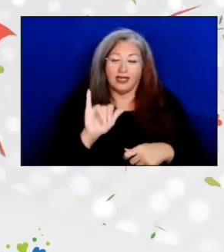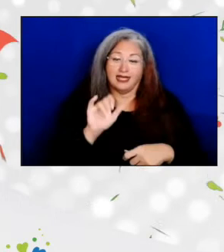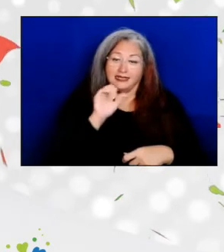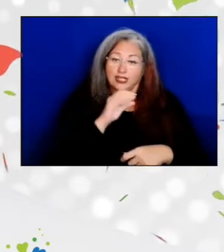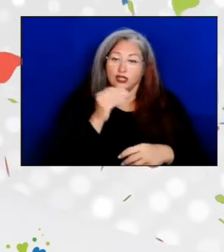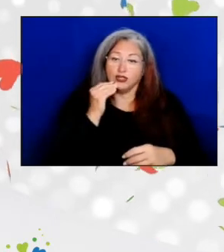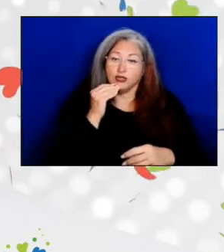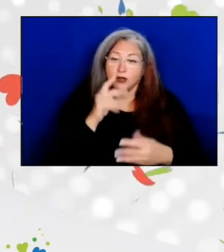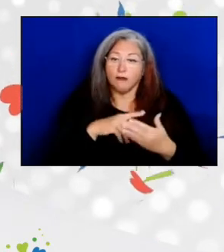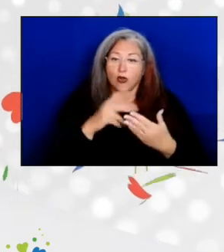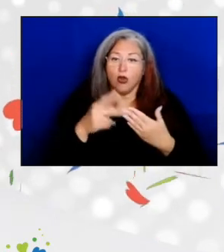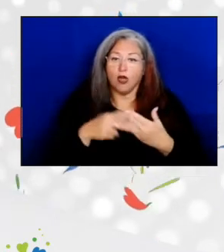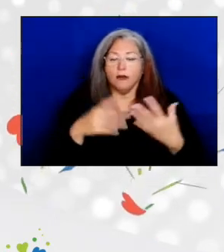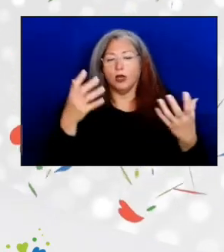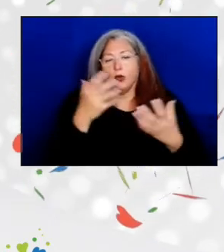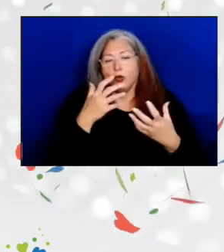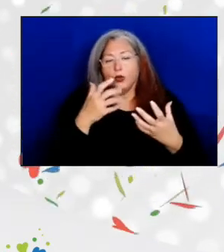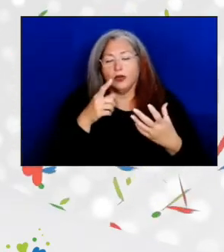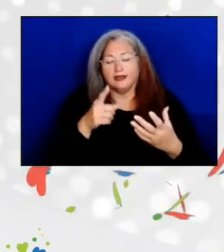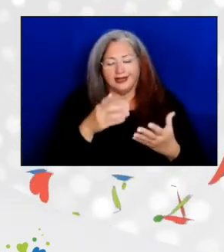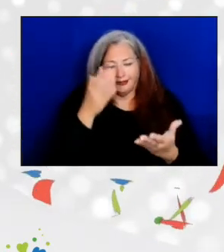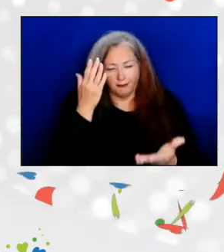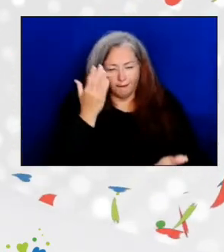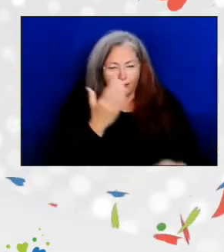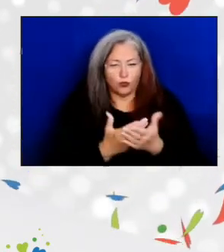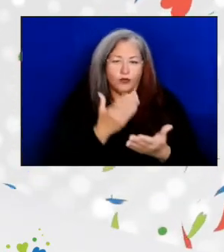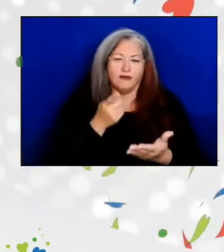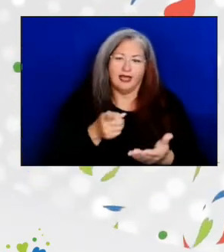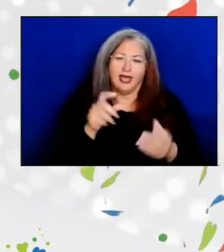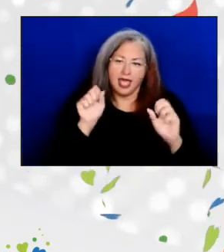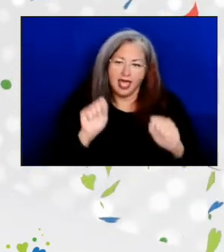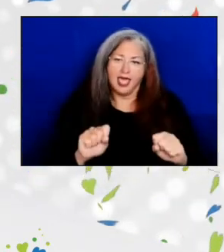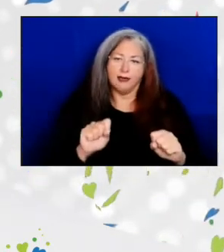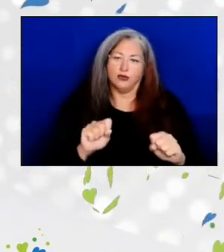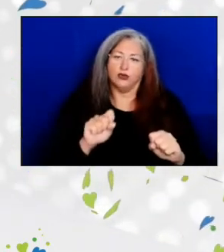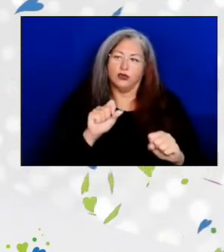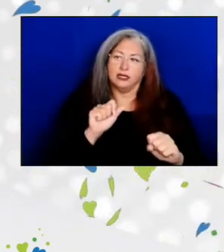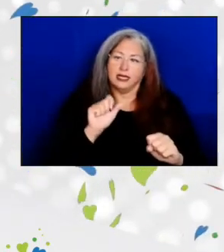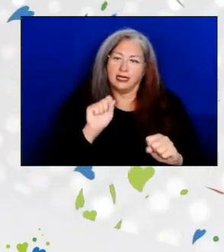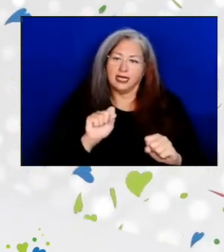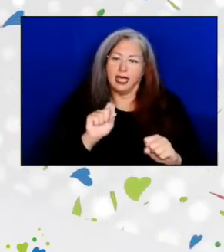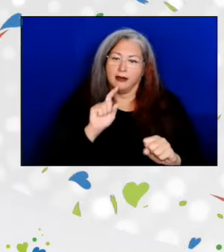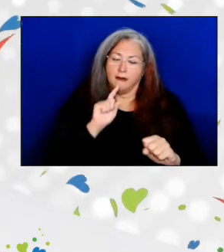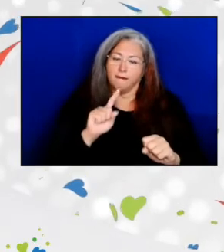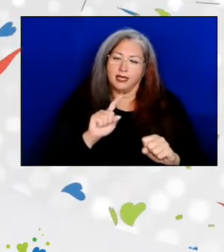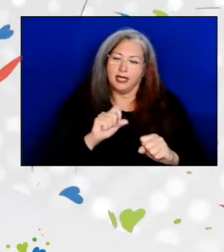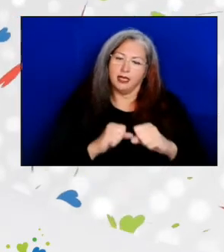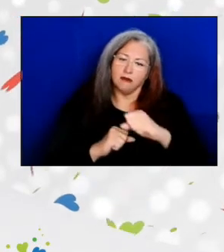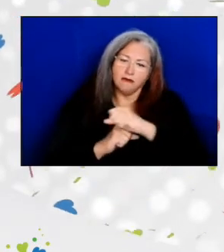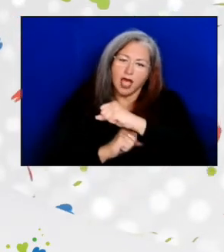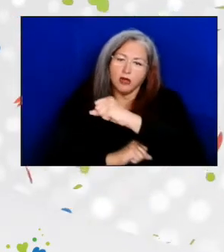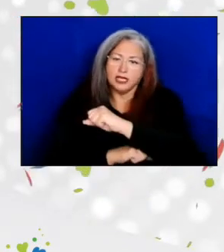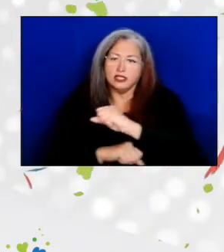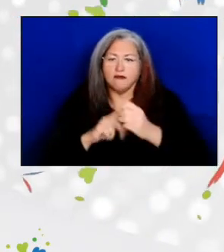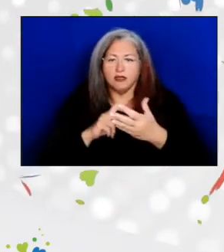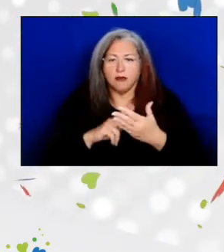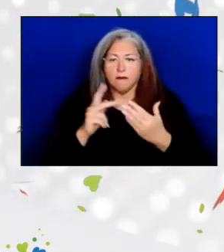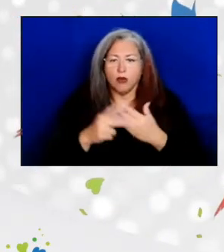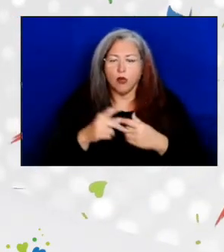is really a testament to their ability to be not only the cornerstone program of home and community-based services